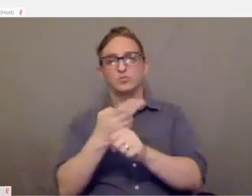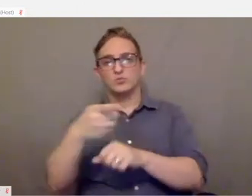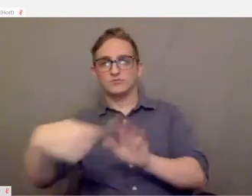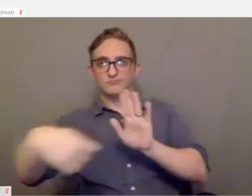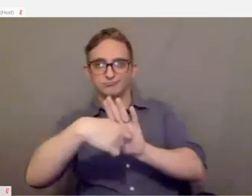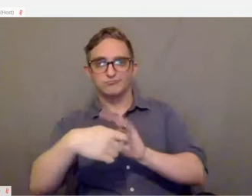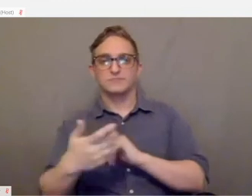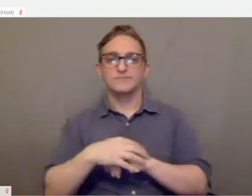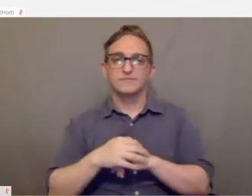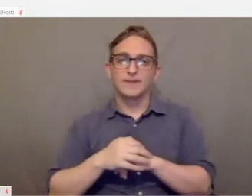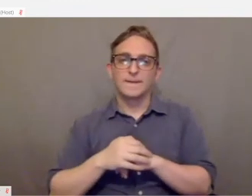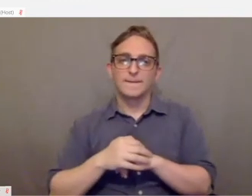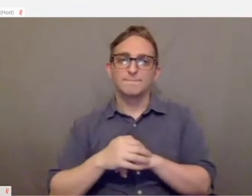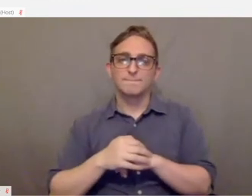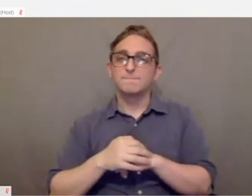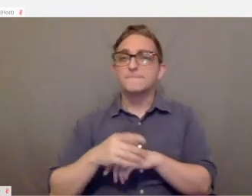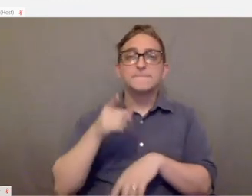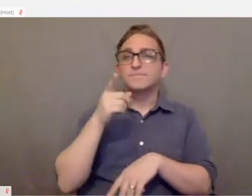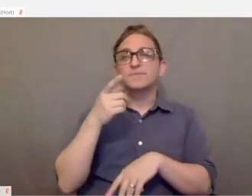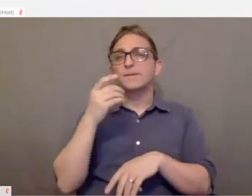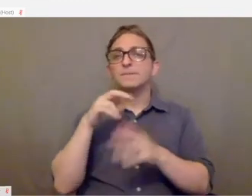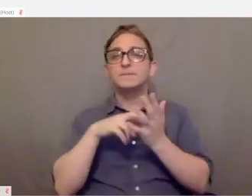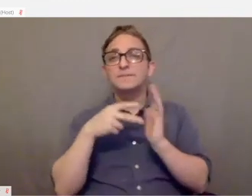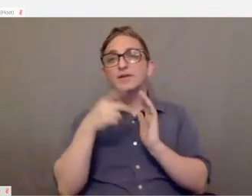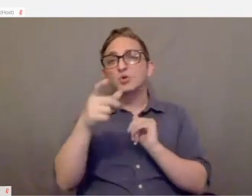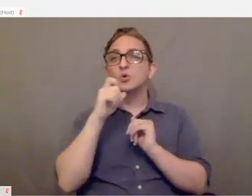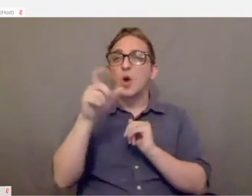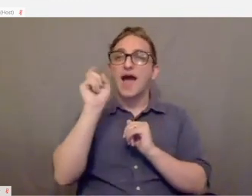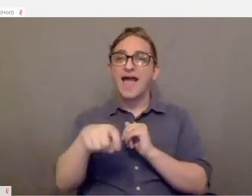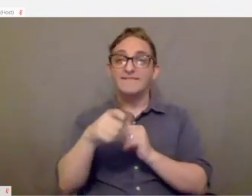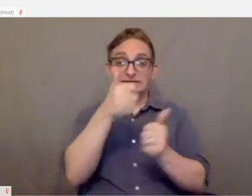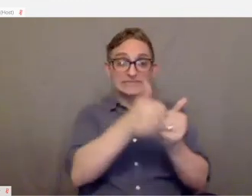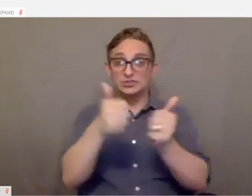You don't have to reinvent the wheel.